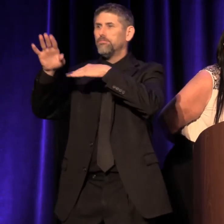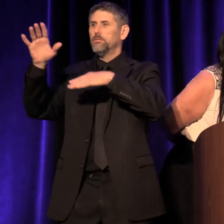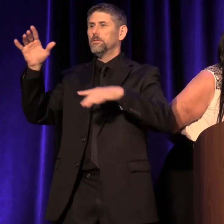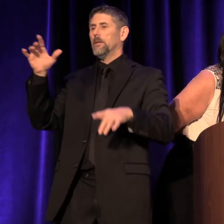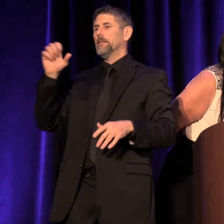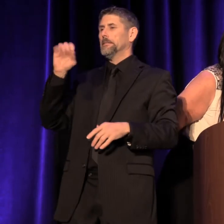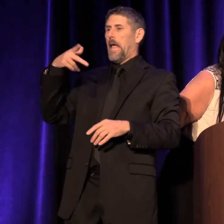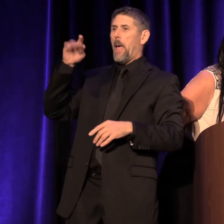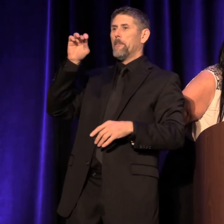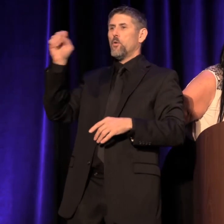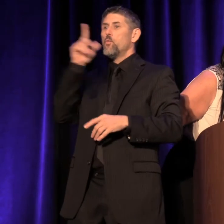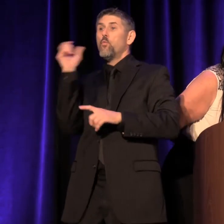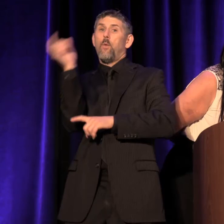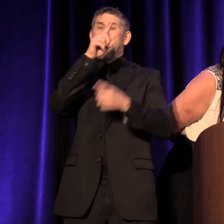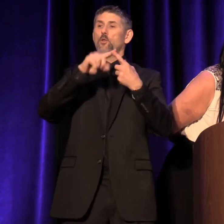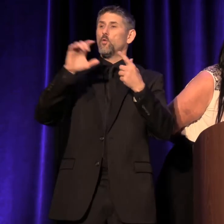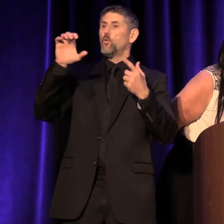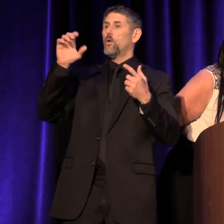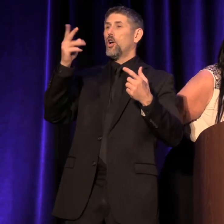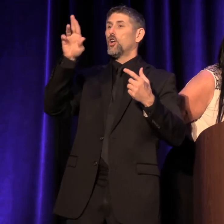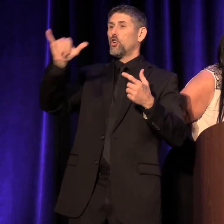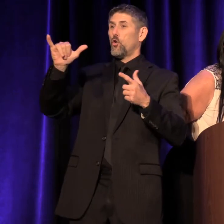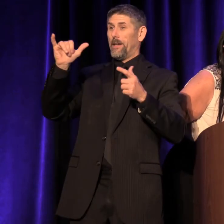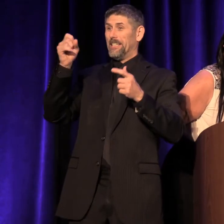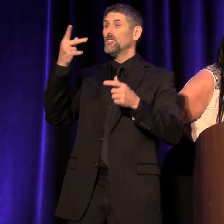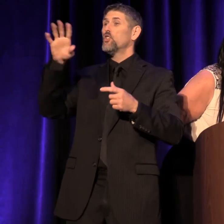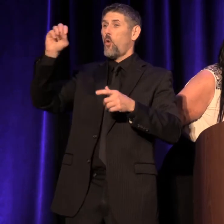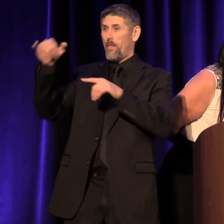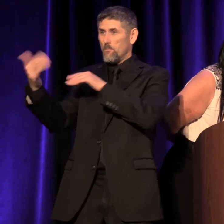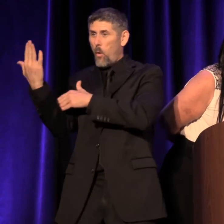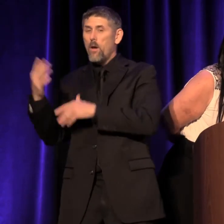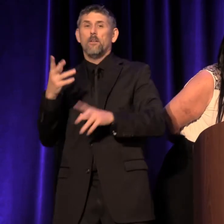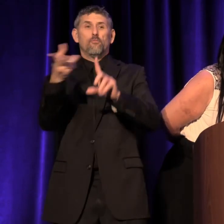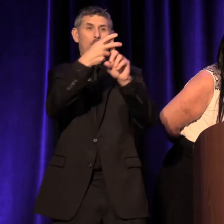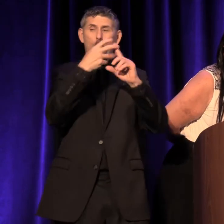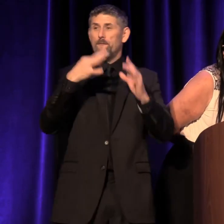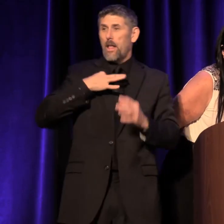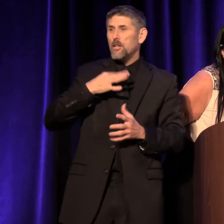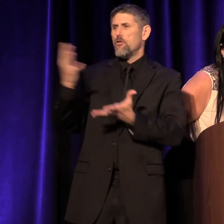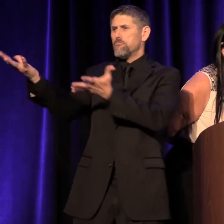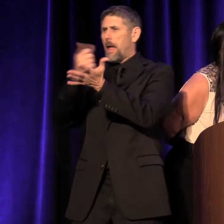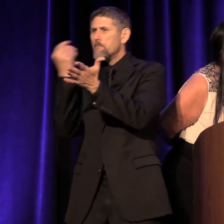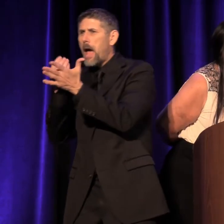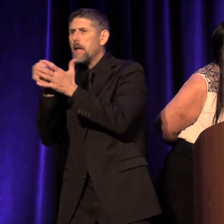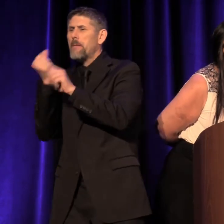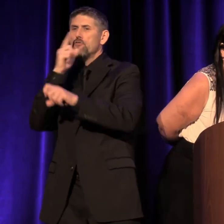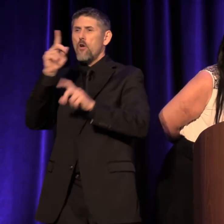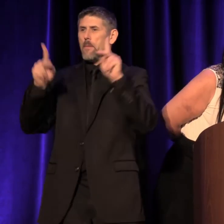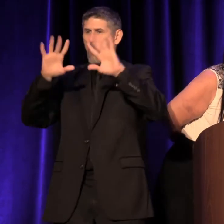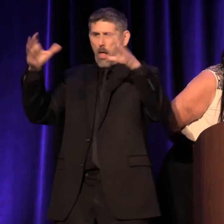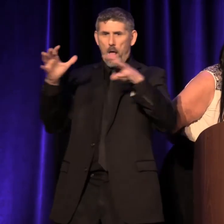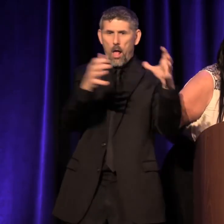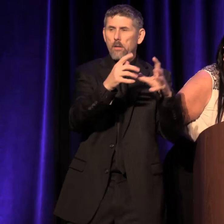for those of you who went to the Michael Curry's studio, recruiting volunteers, raising money, and making sure that the party's at our two theaters.